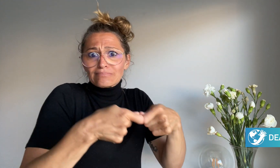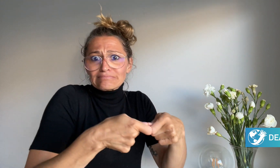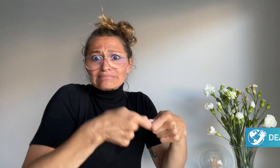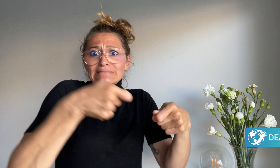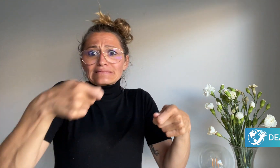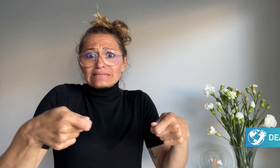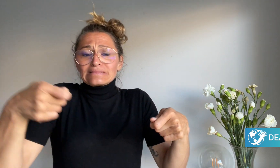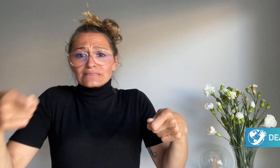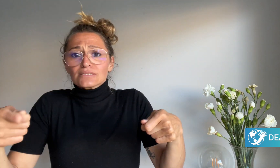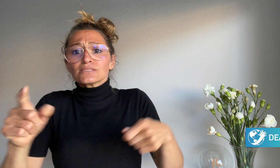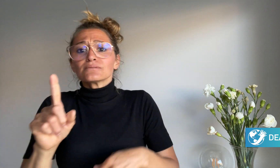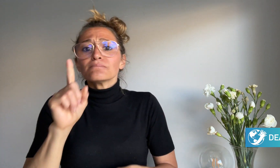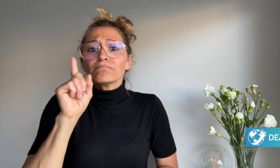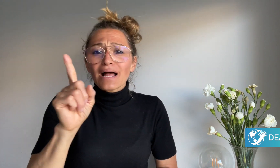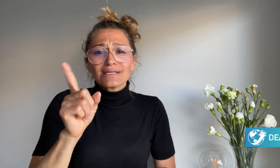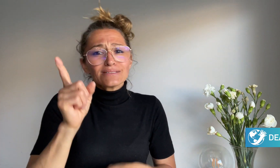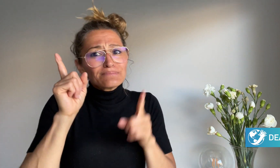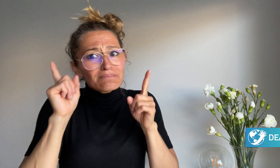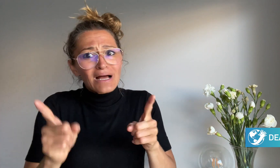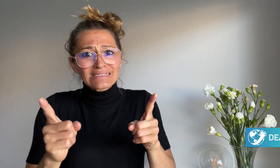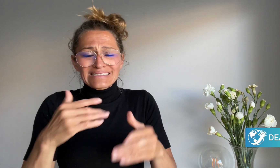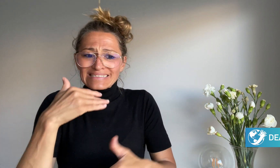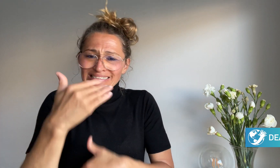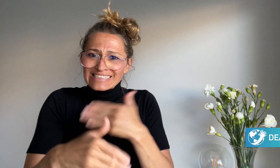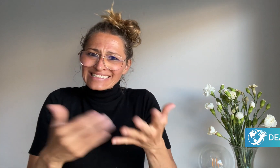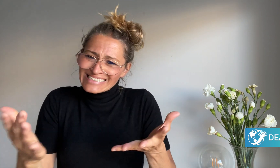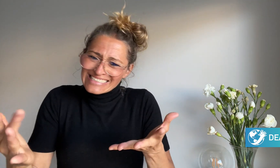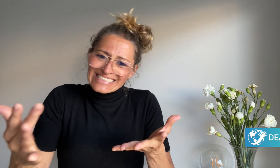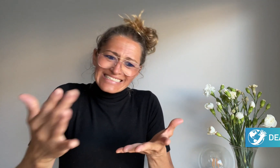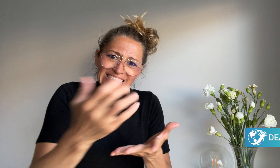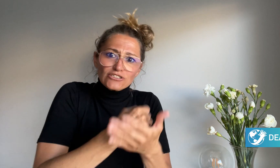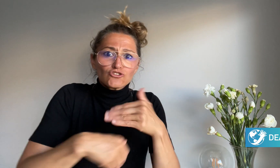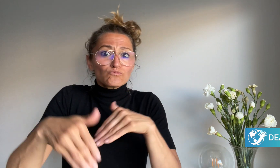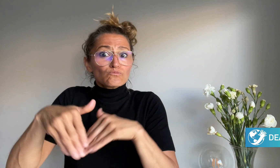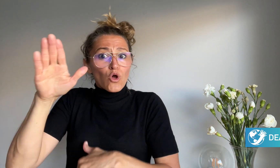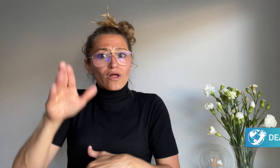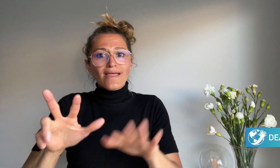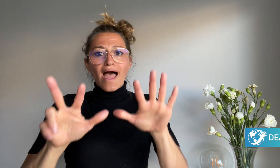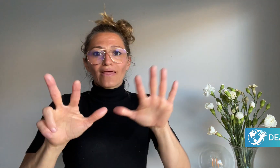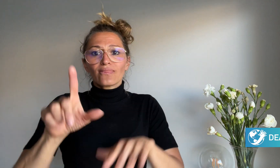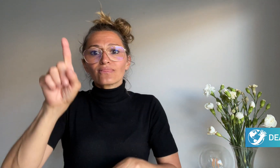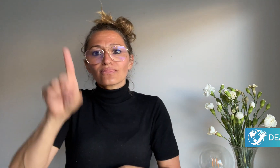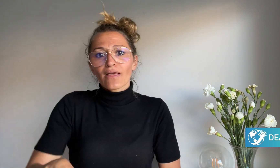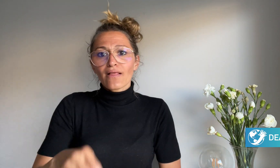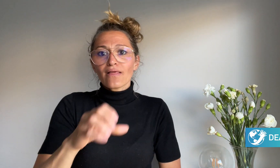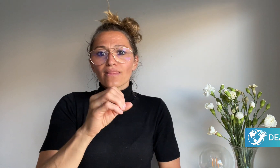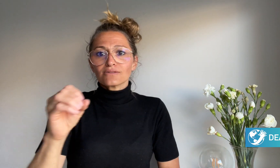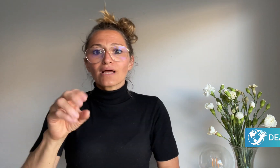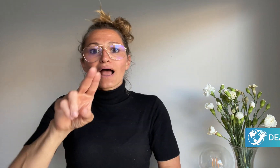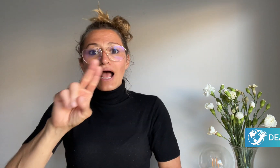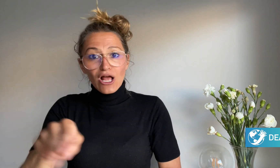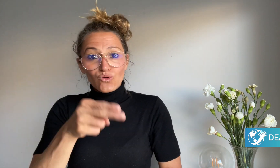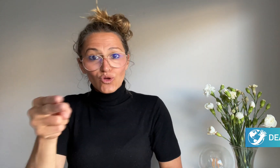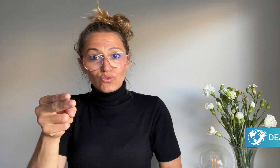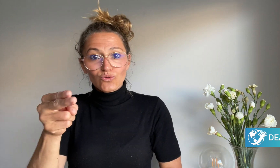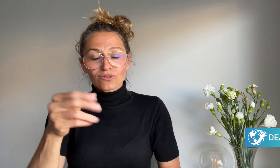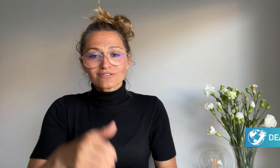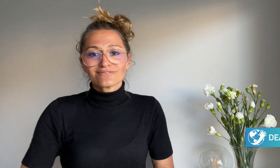to raise the remaining 8,000 euros.